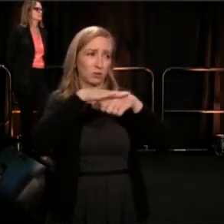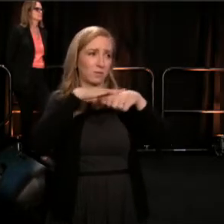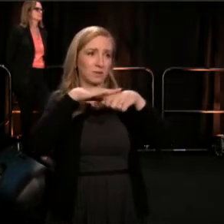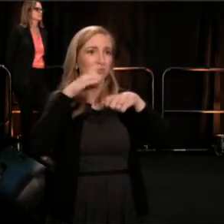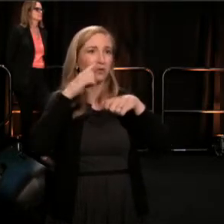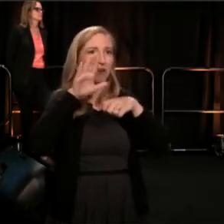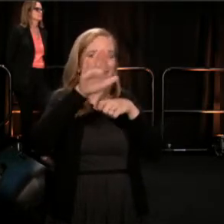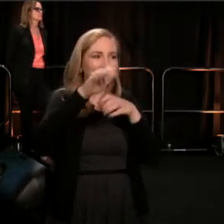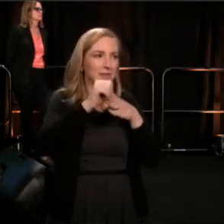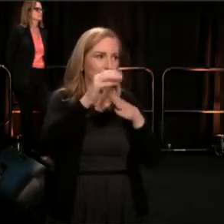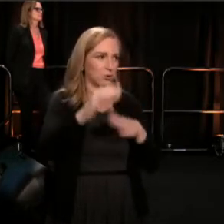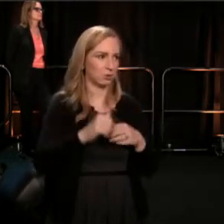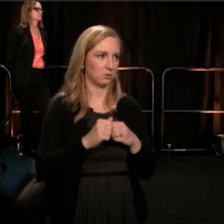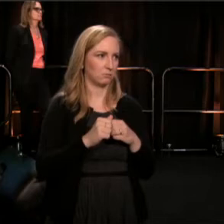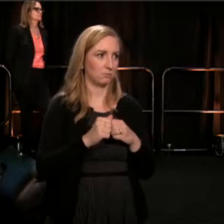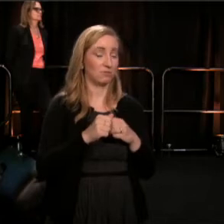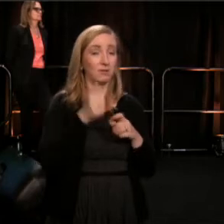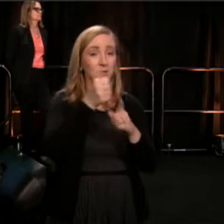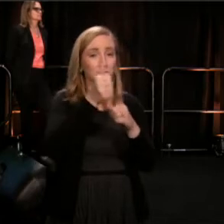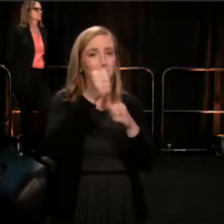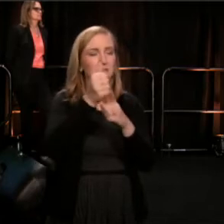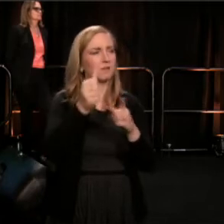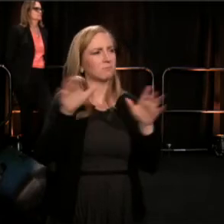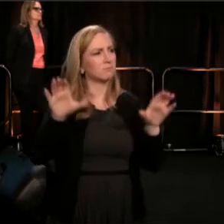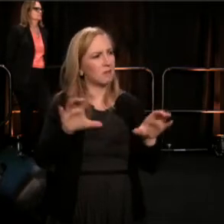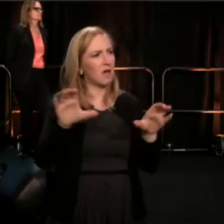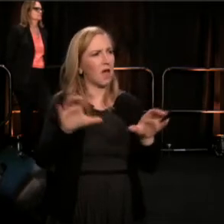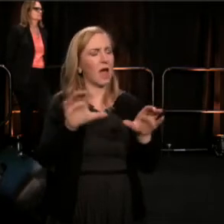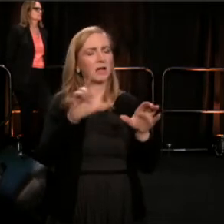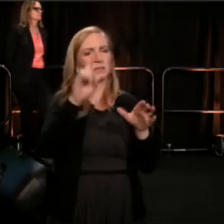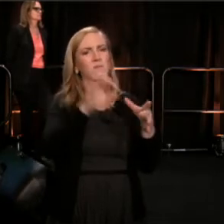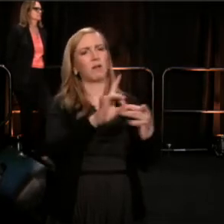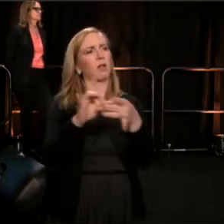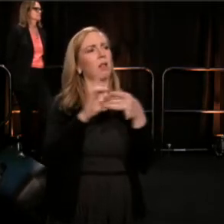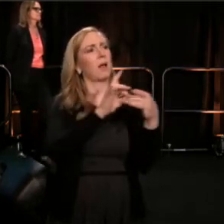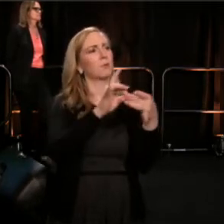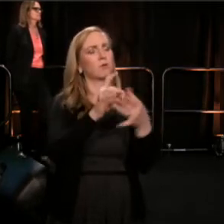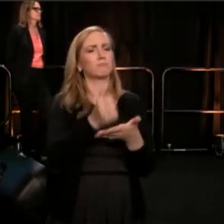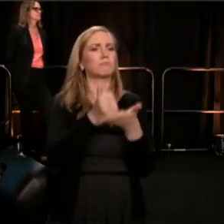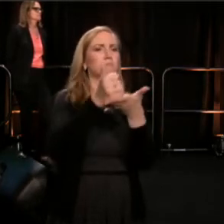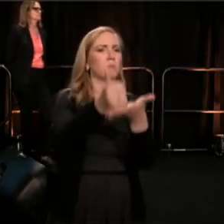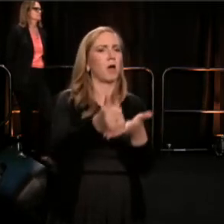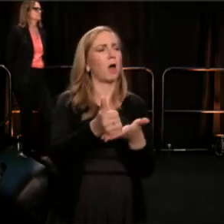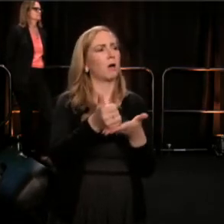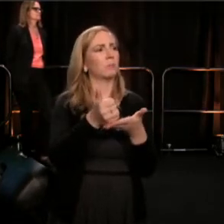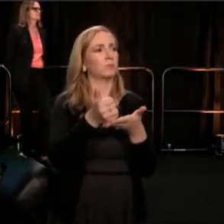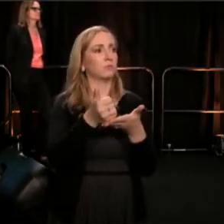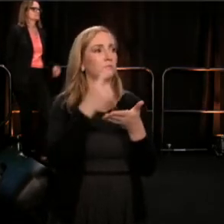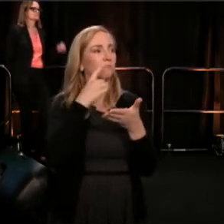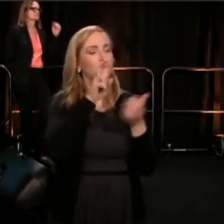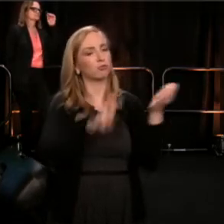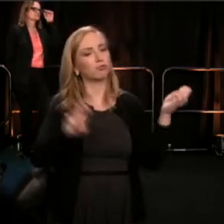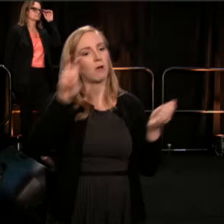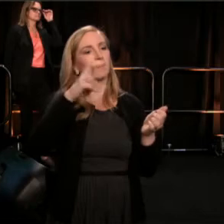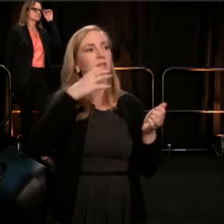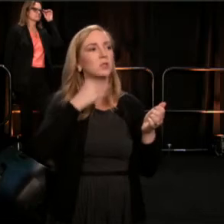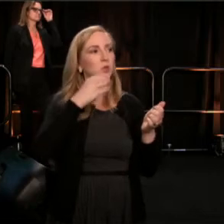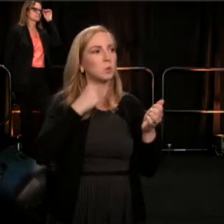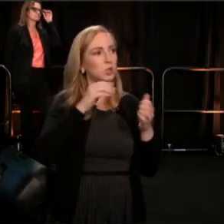John was an active collaborator and commissioner of other artists' work, a travelling Jewish theater, roadside theater, Progonos,